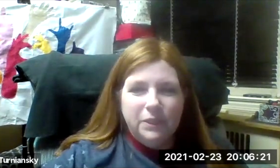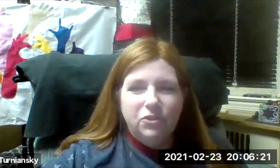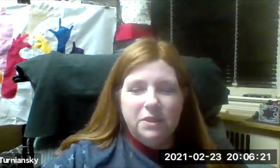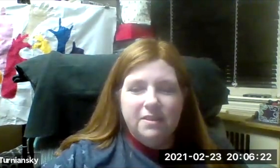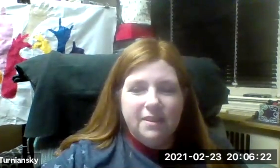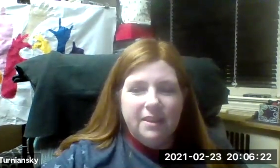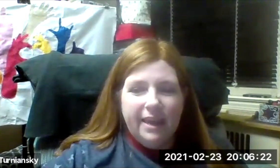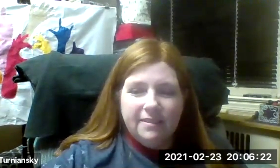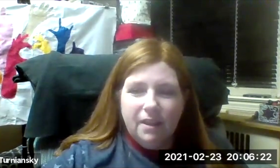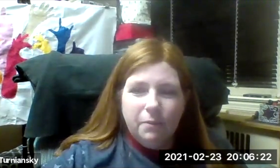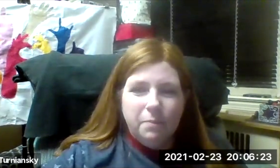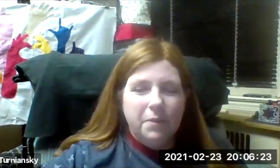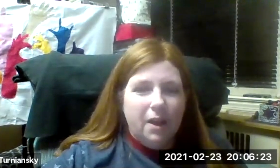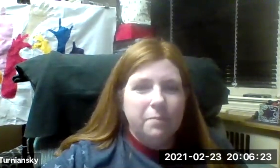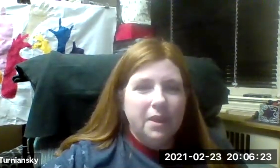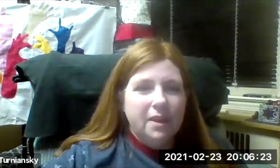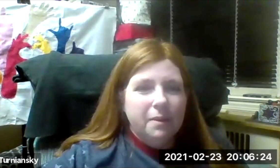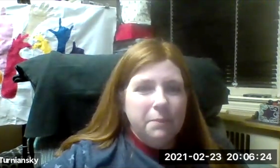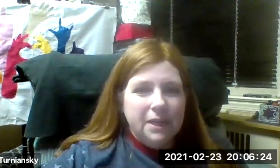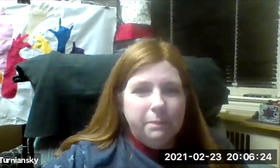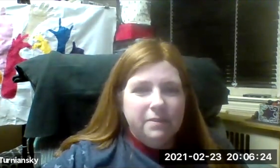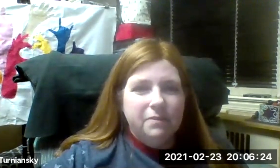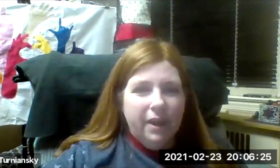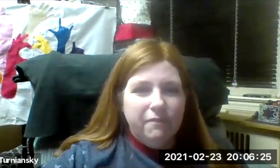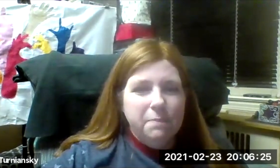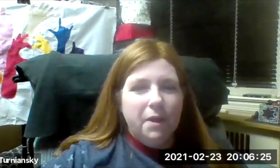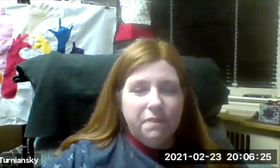We do these ASL meetups every month